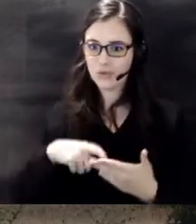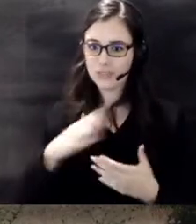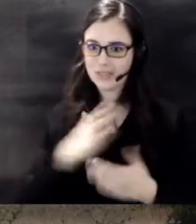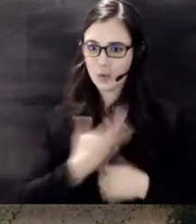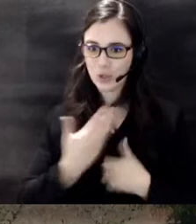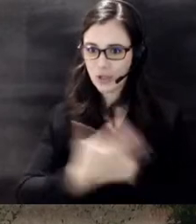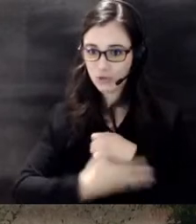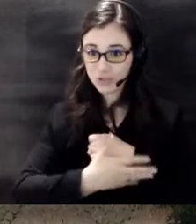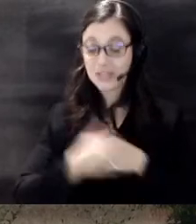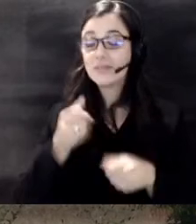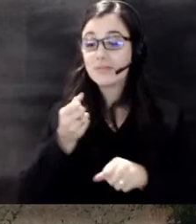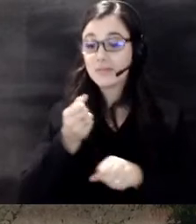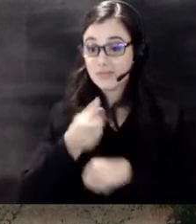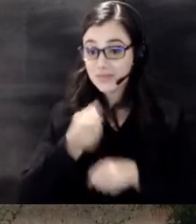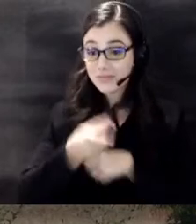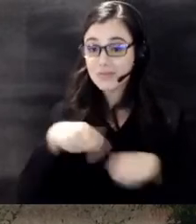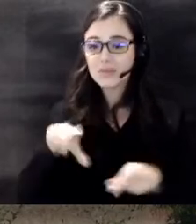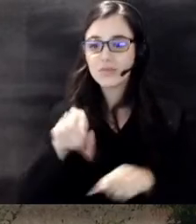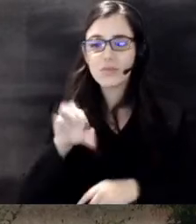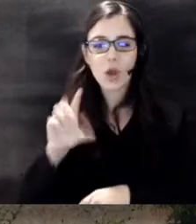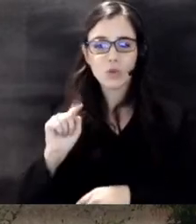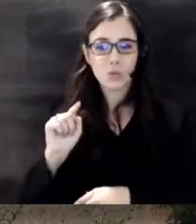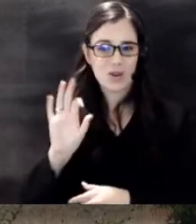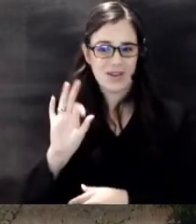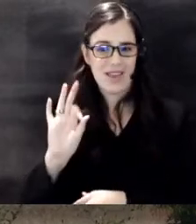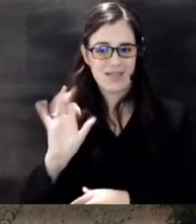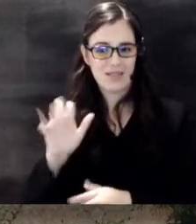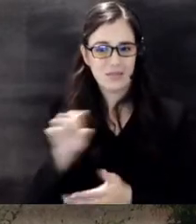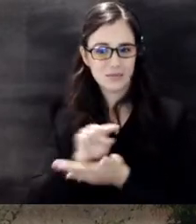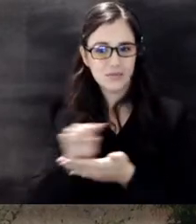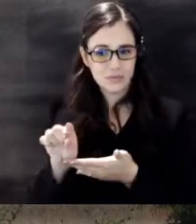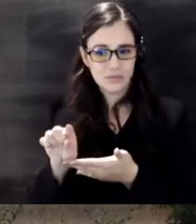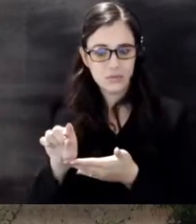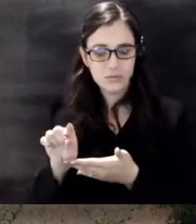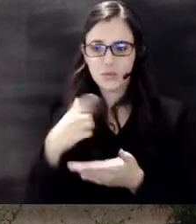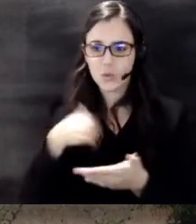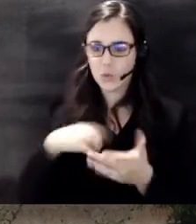each year during the week of October 9th in remembrance of the Chicago the Great